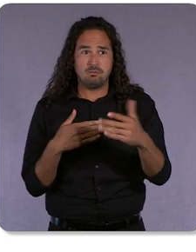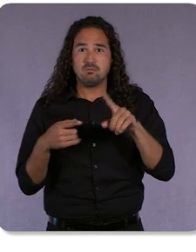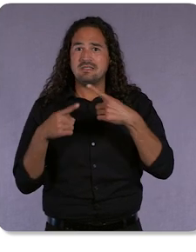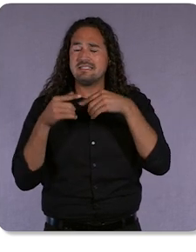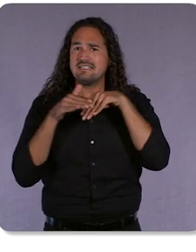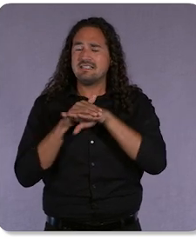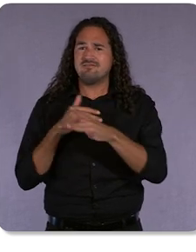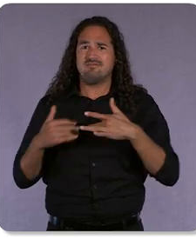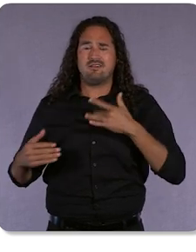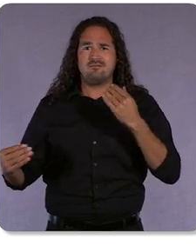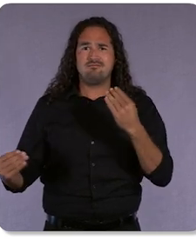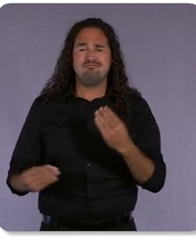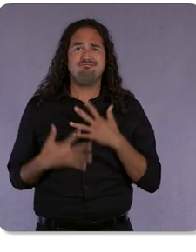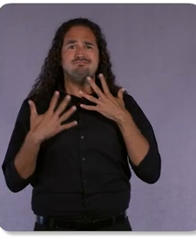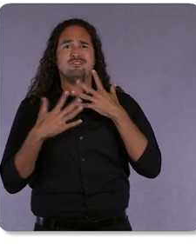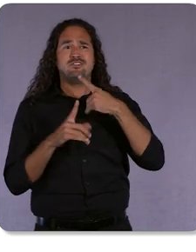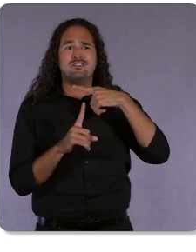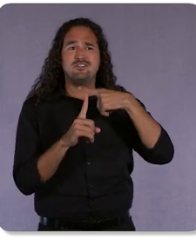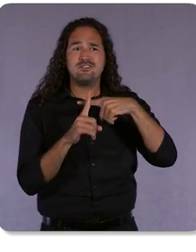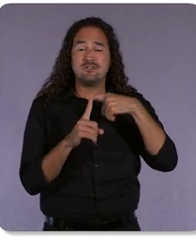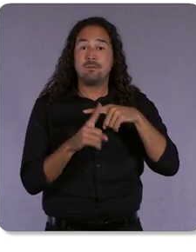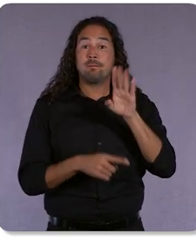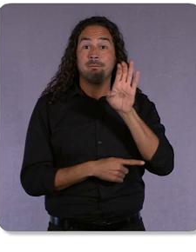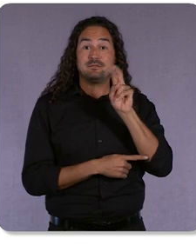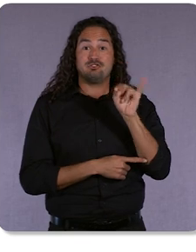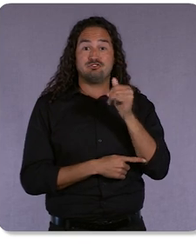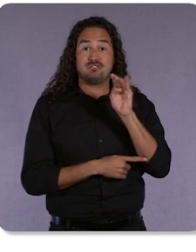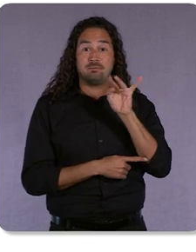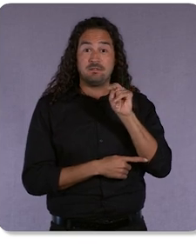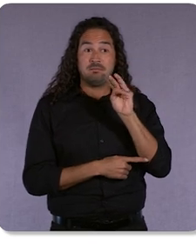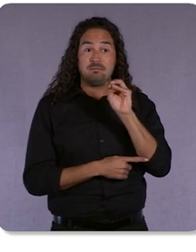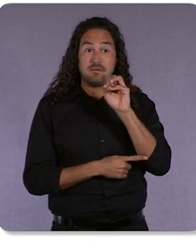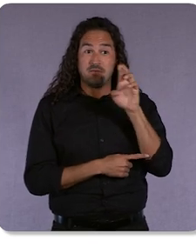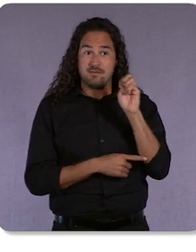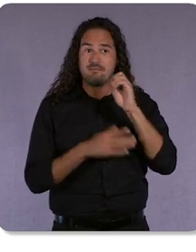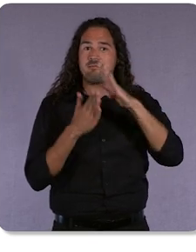Benjamin Moore is a paint and architectural coatings company founded in 1883.